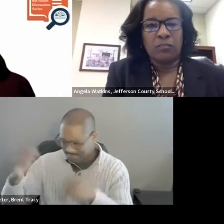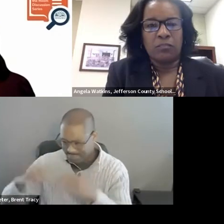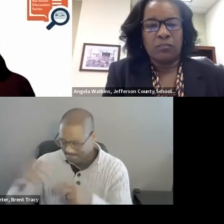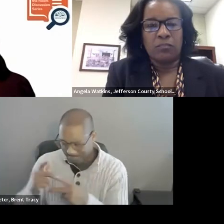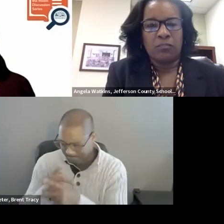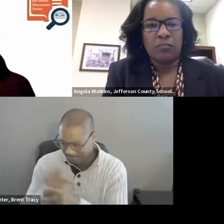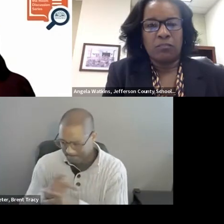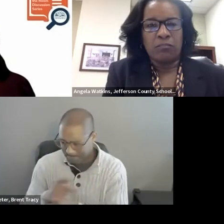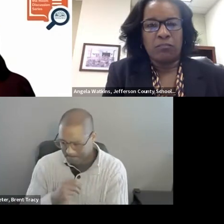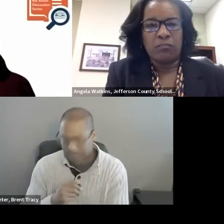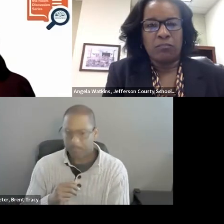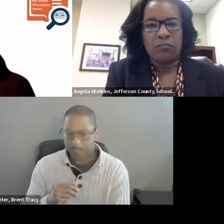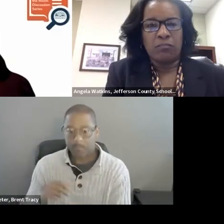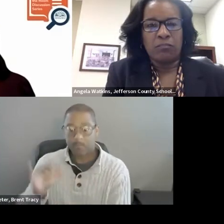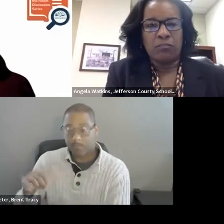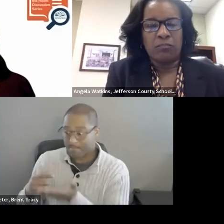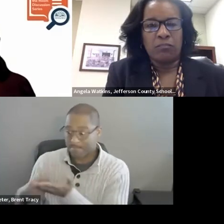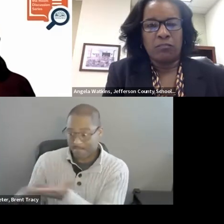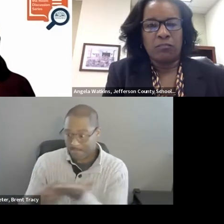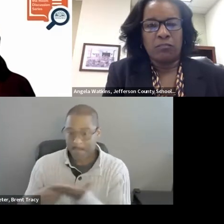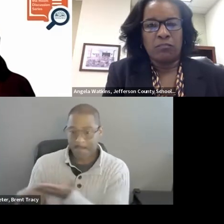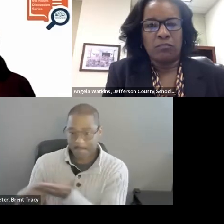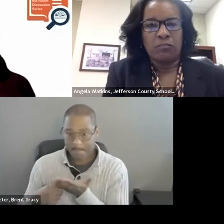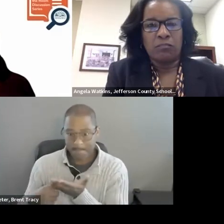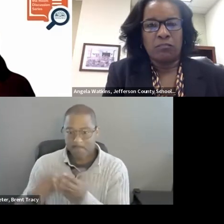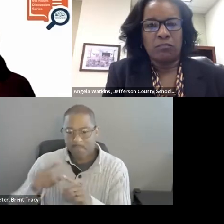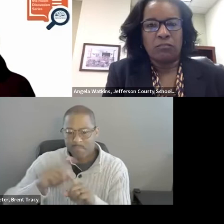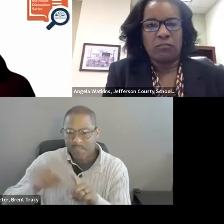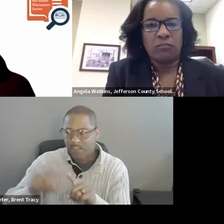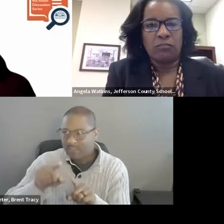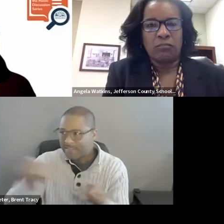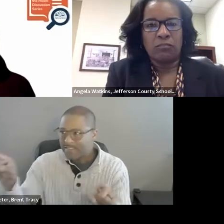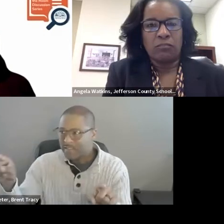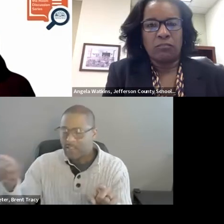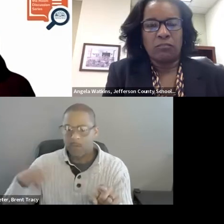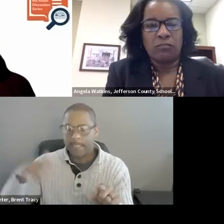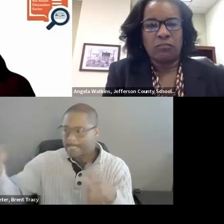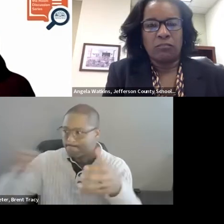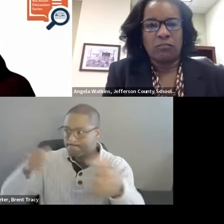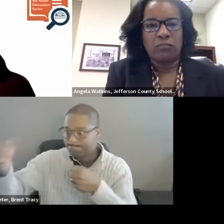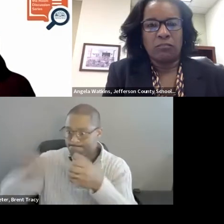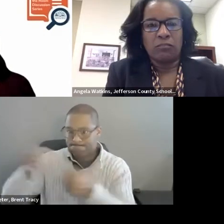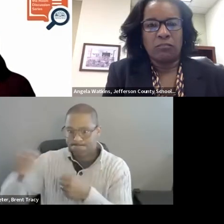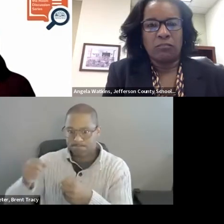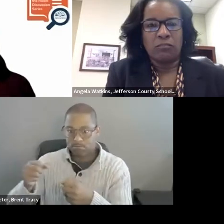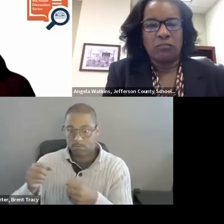Having those conversations with different stakeholders, in different core areas, to put